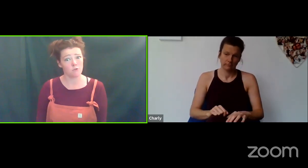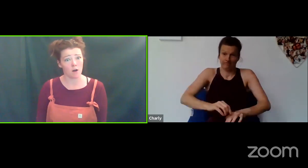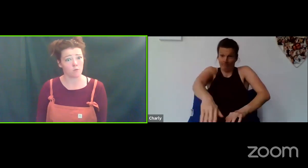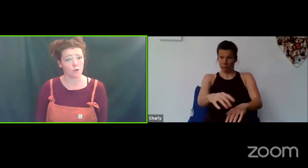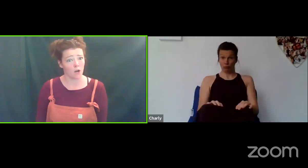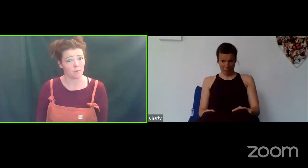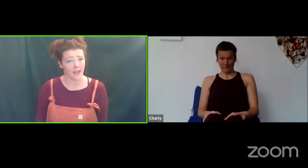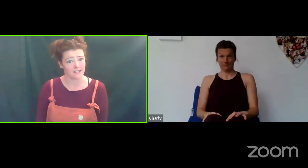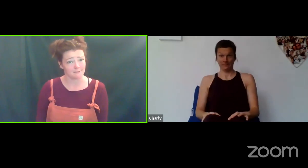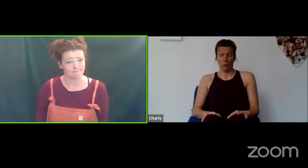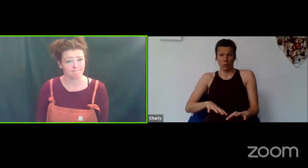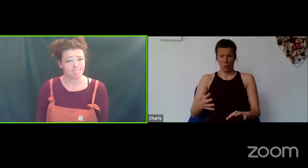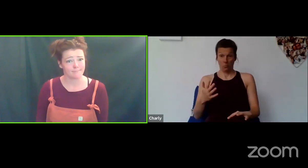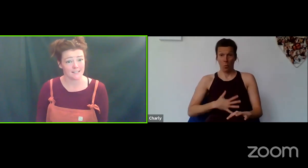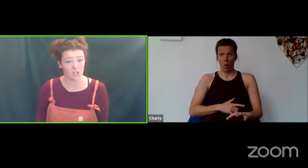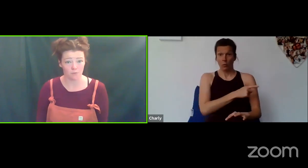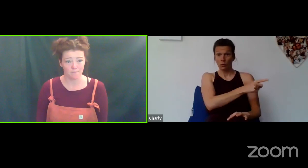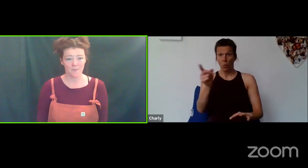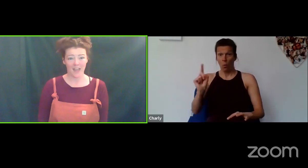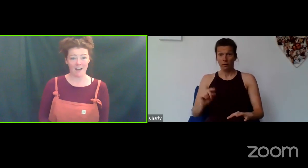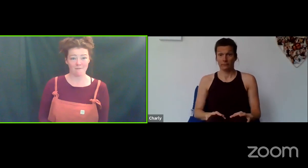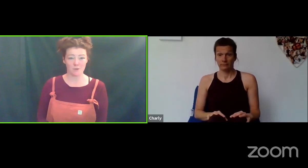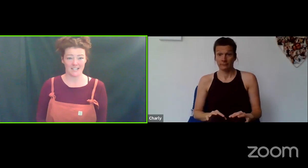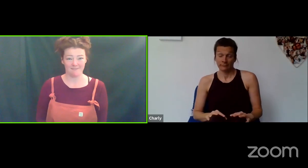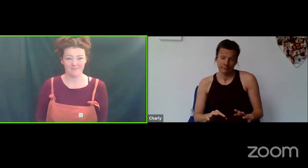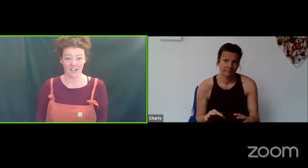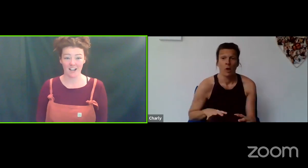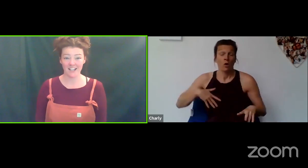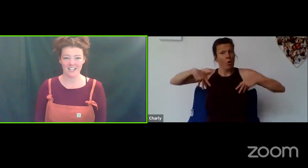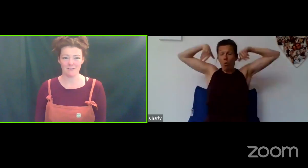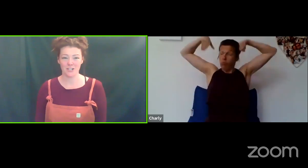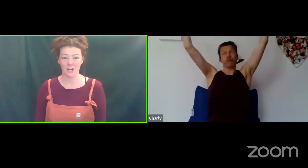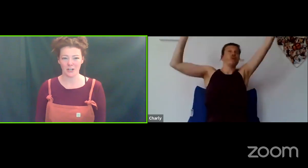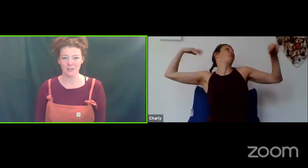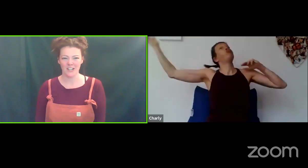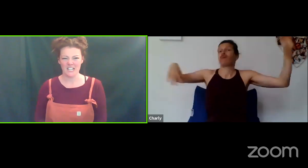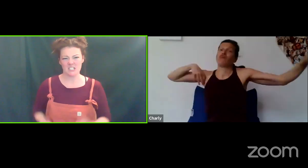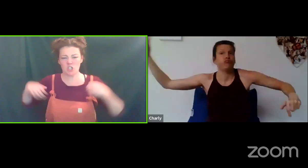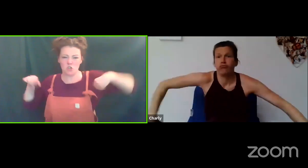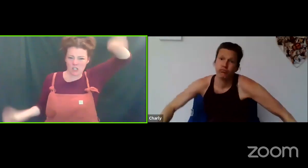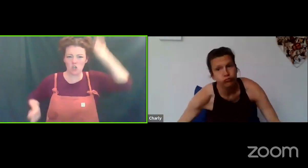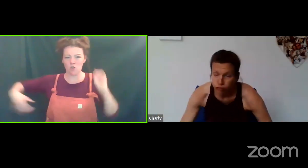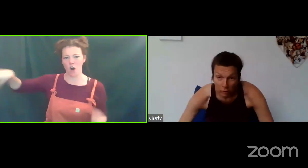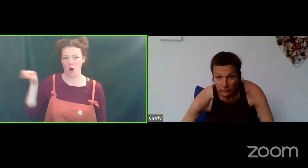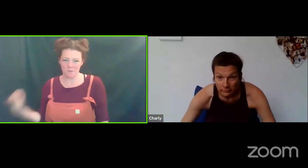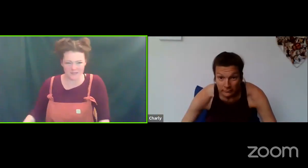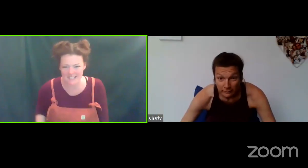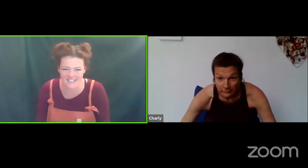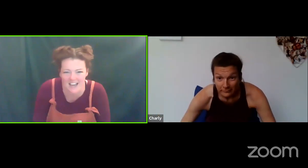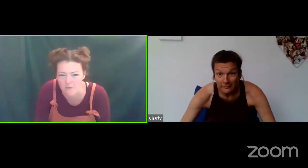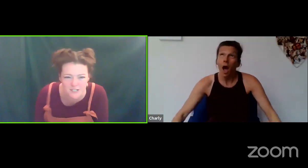not have woken up yet. So, everybody, I'd like you to stretch your arms. That's it everybody!